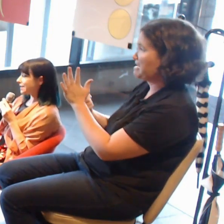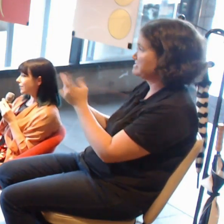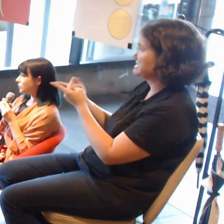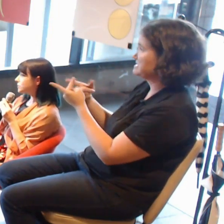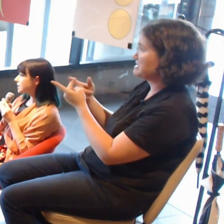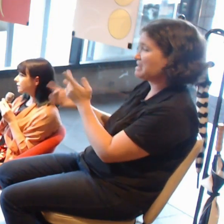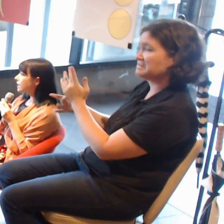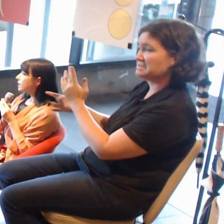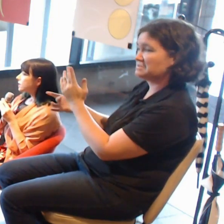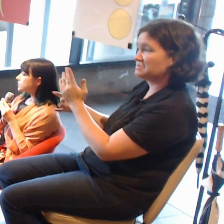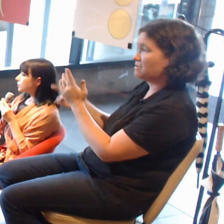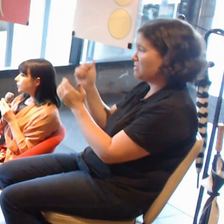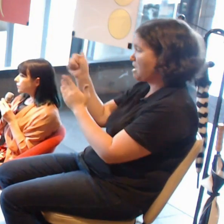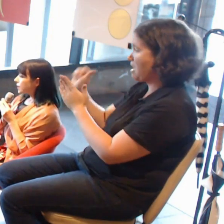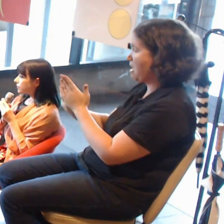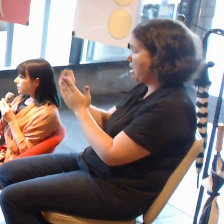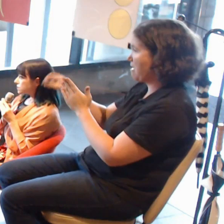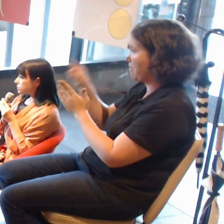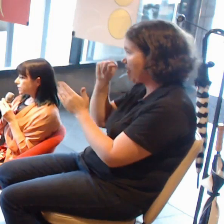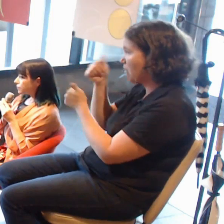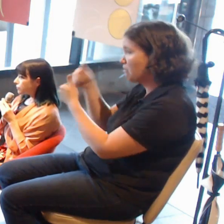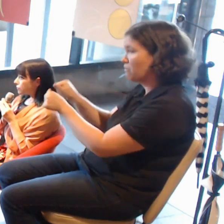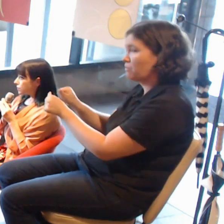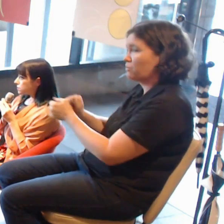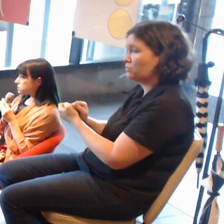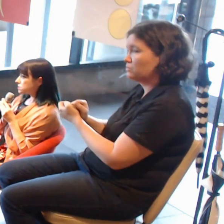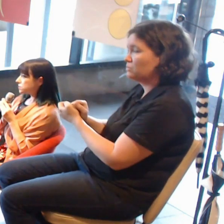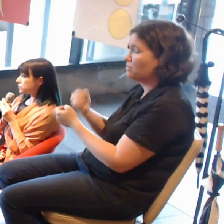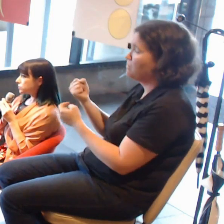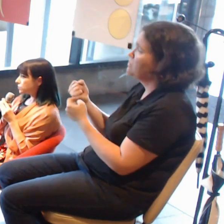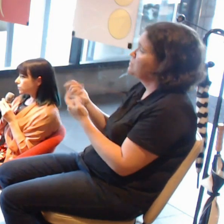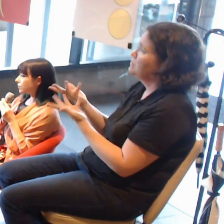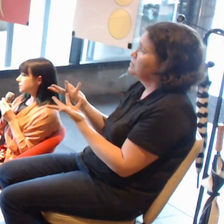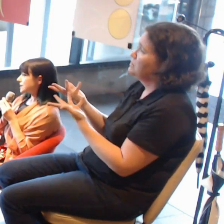So I think it is really important, although it is absolutely fascinating,